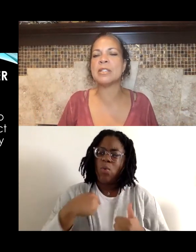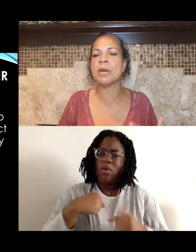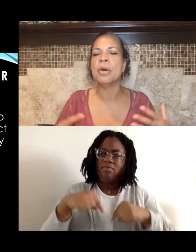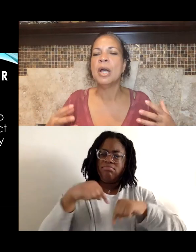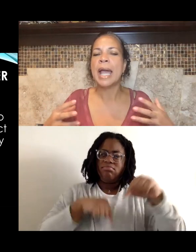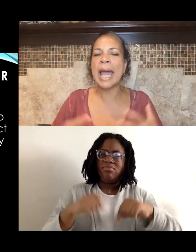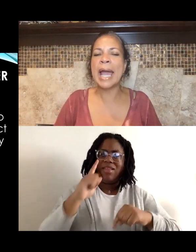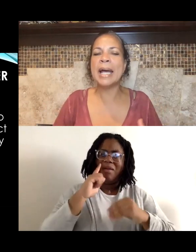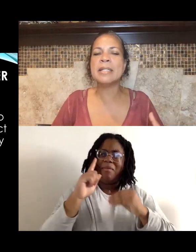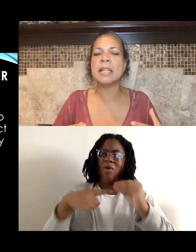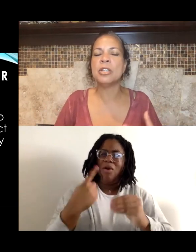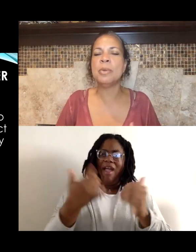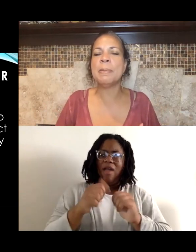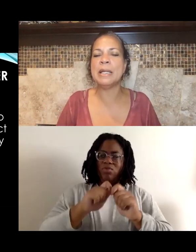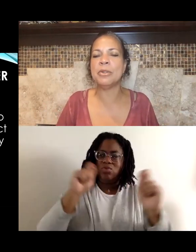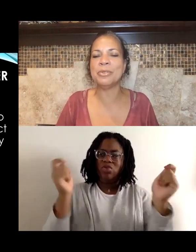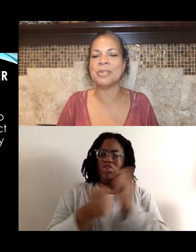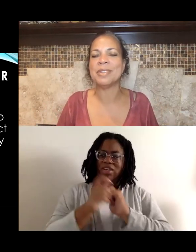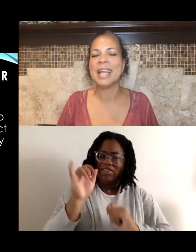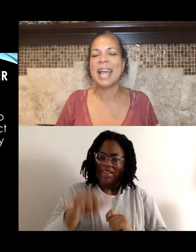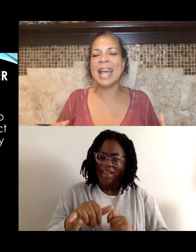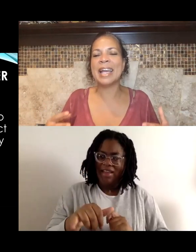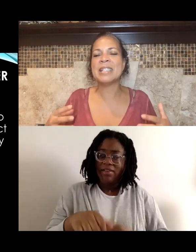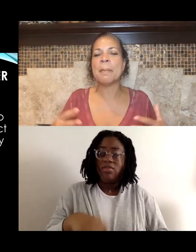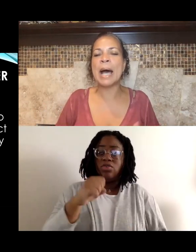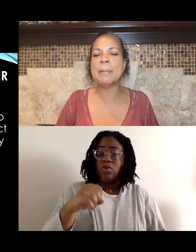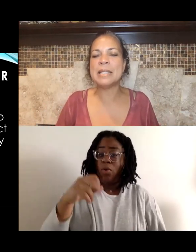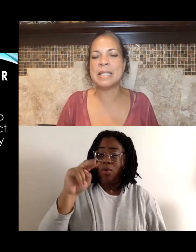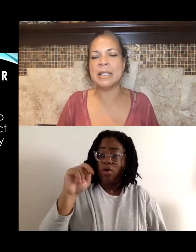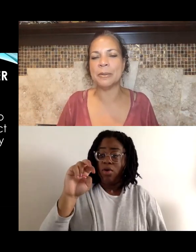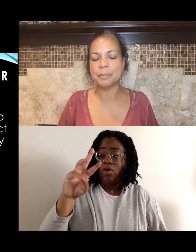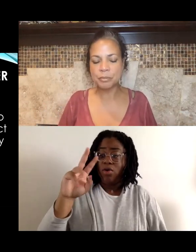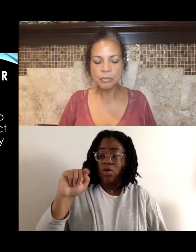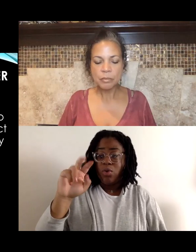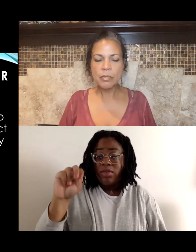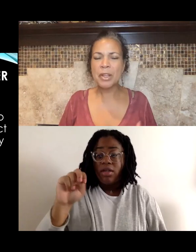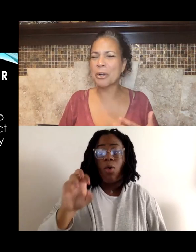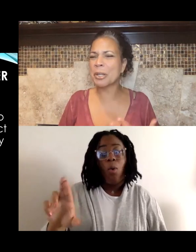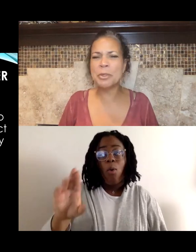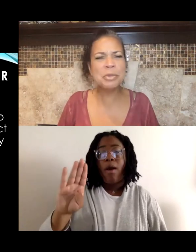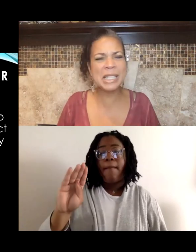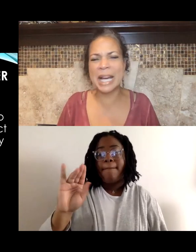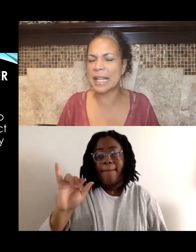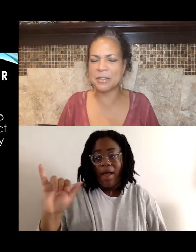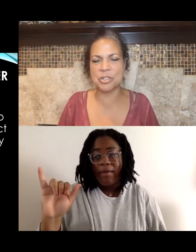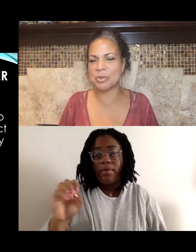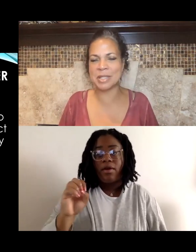So as Huey P. Newton and Bobby Seale, or community college students,